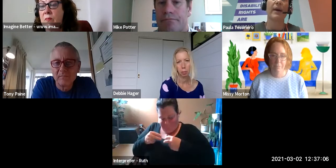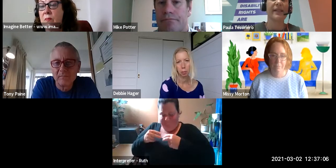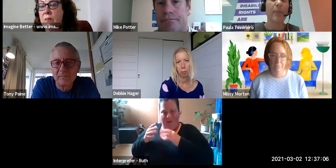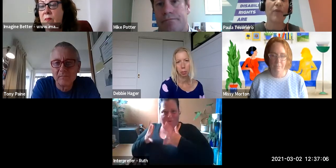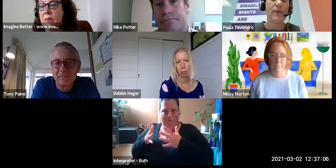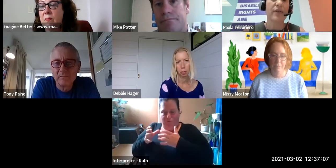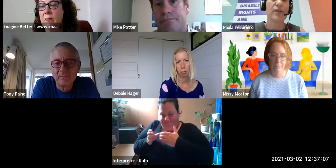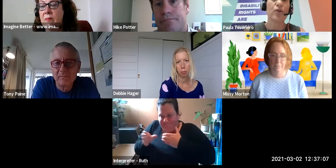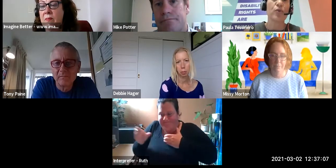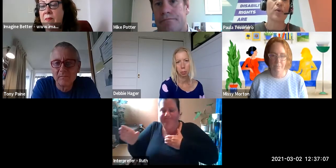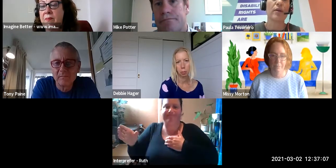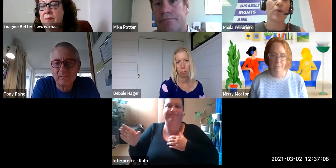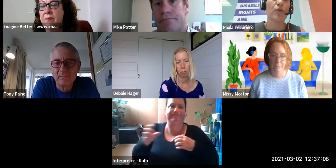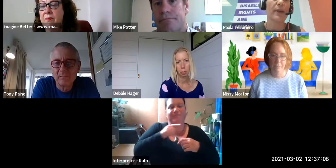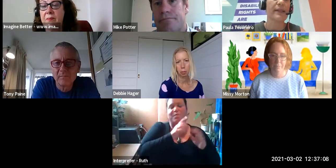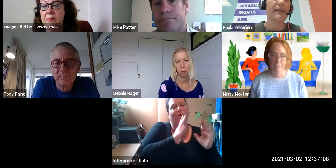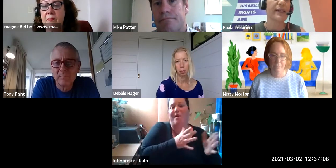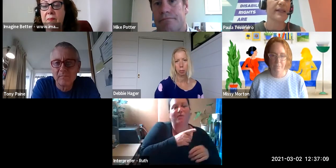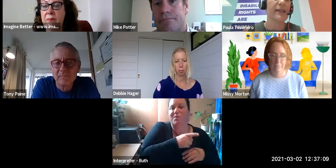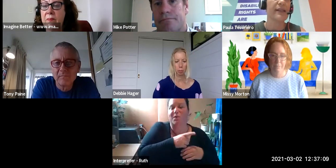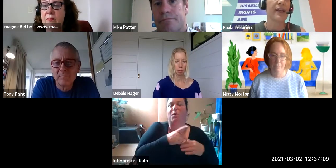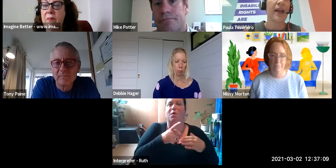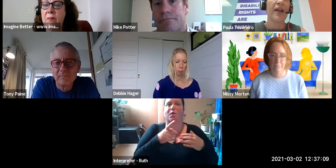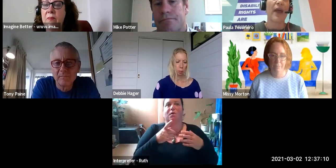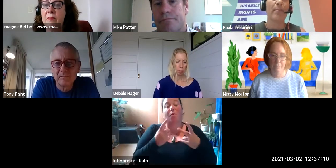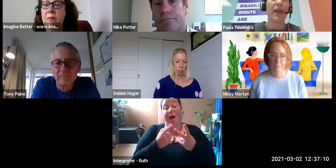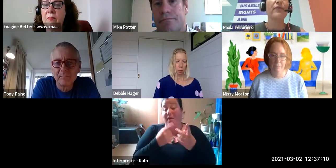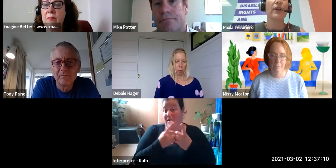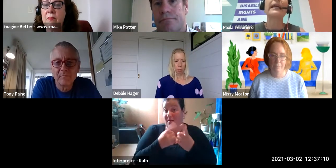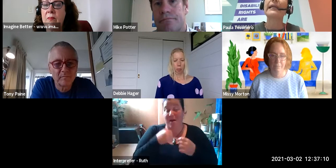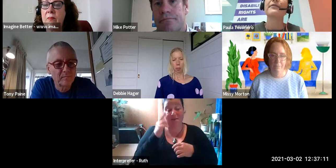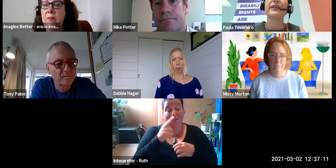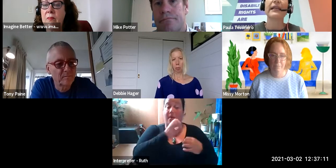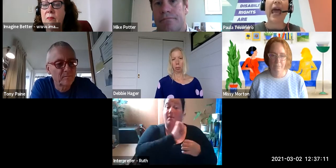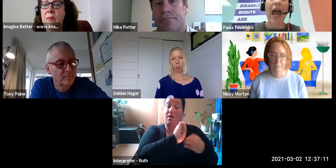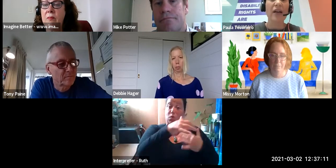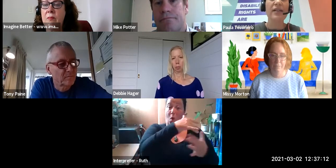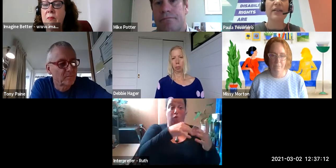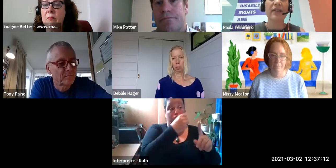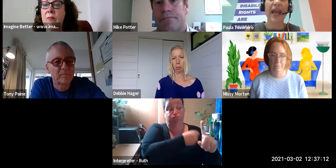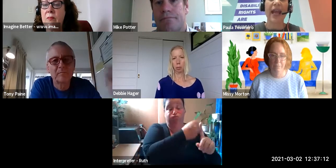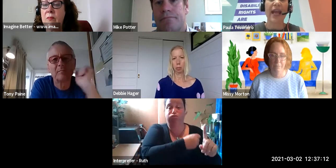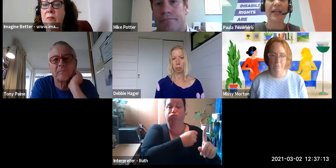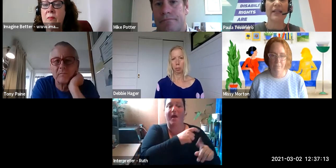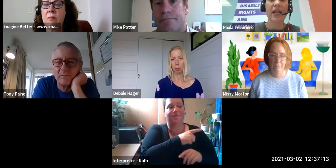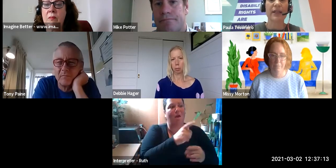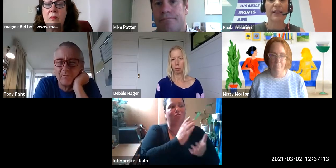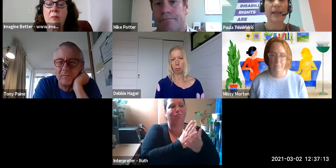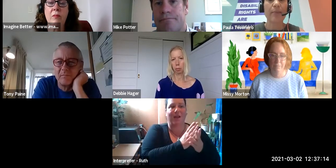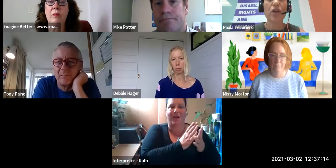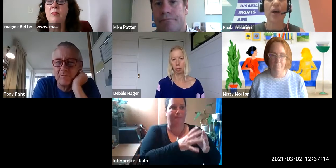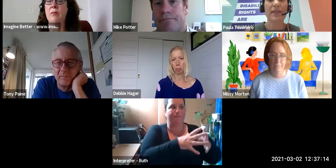about some of those other social movements is that being very collectively loud and sometimes